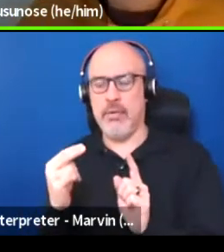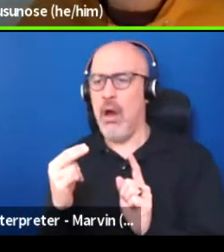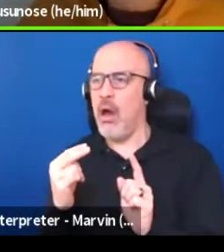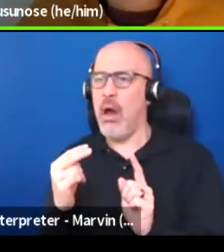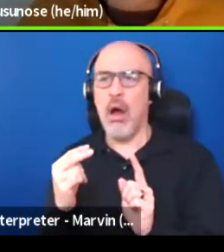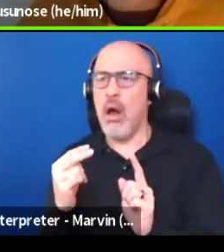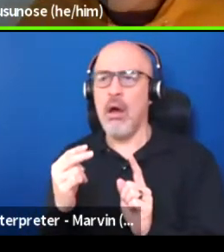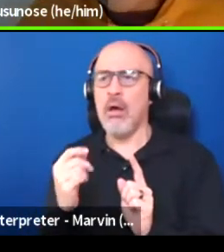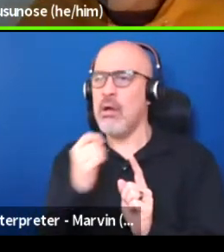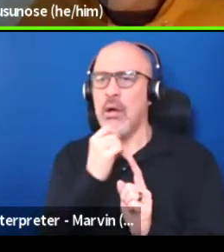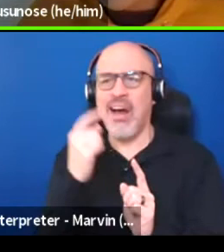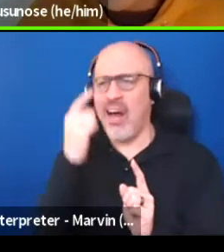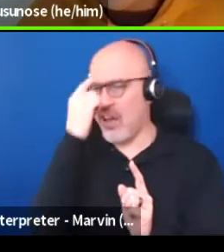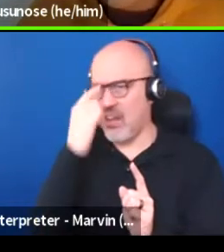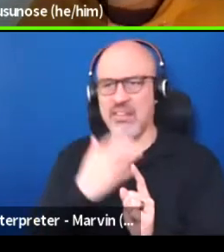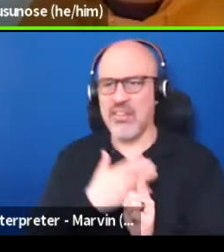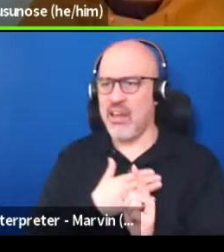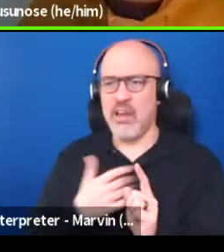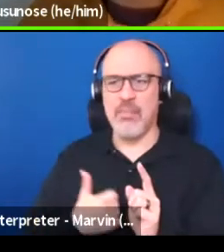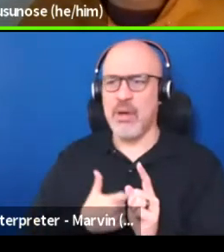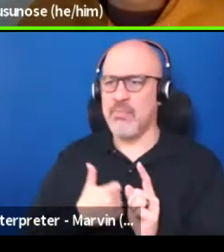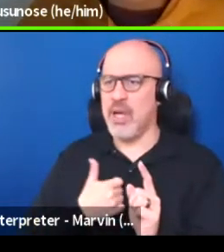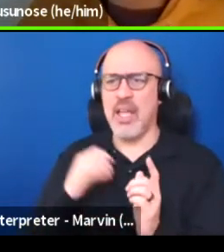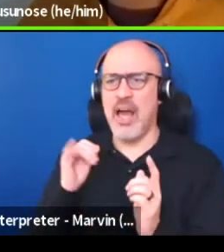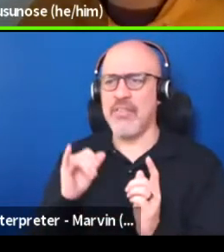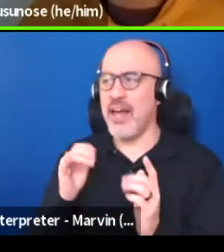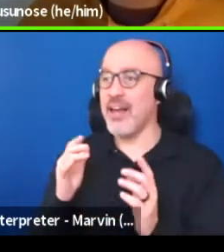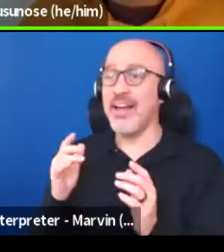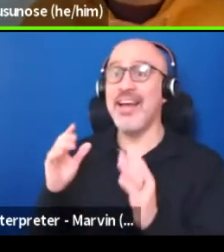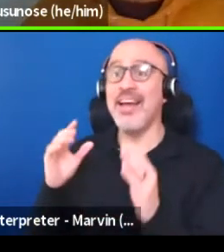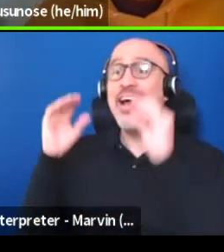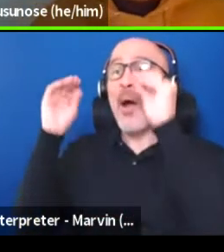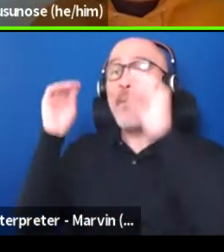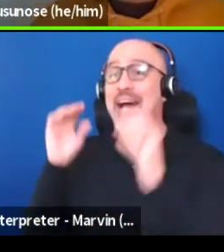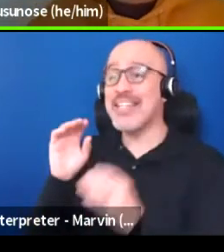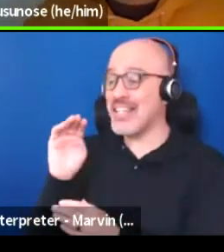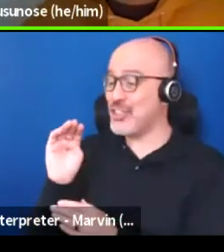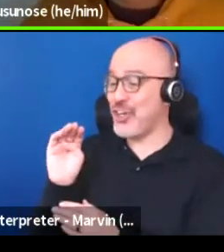When I first, my teacher introduced Marxist theory and I was like Marxist theory.